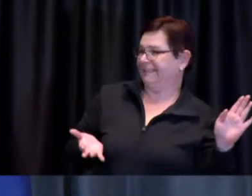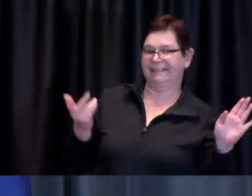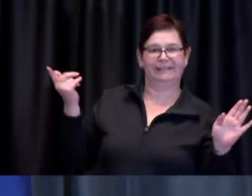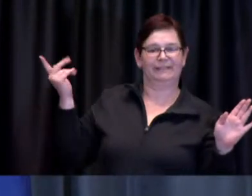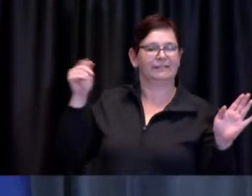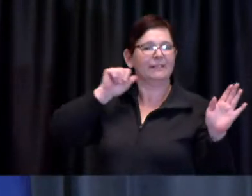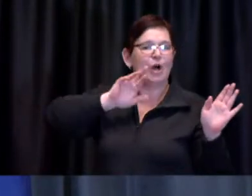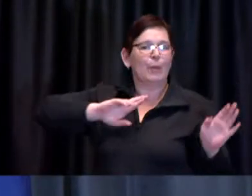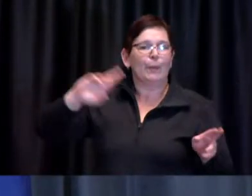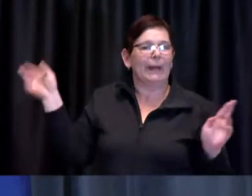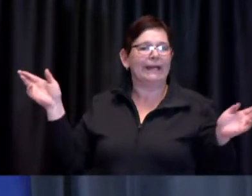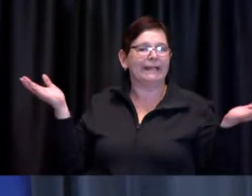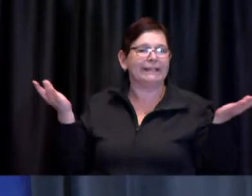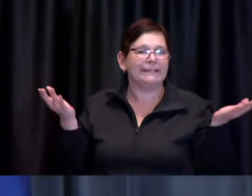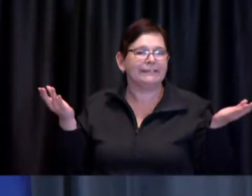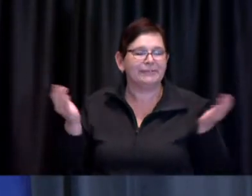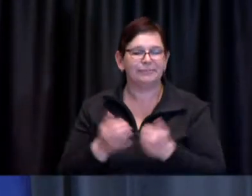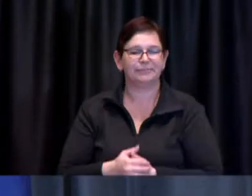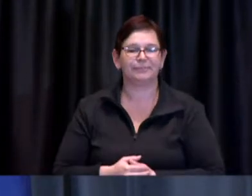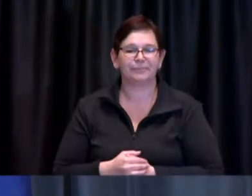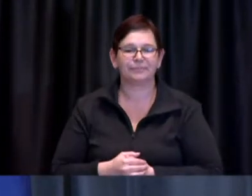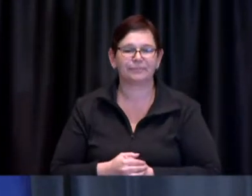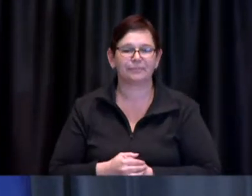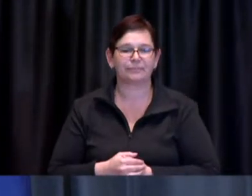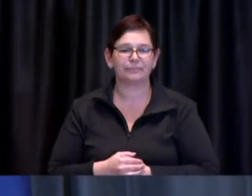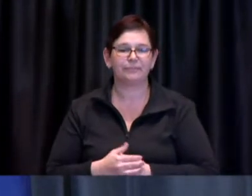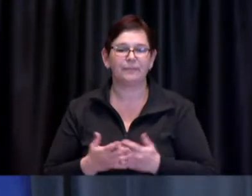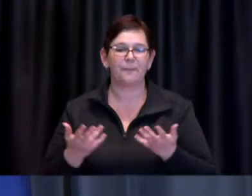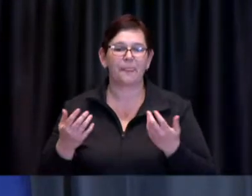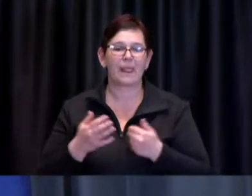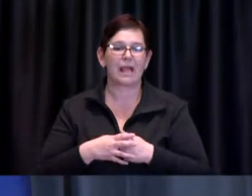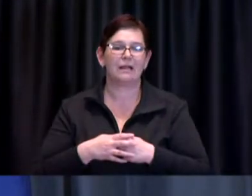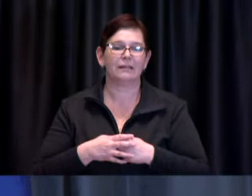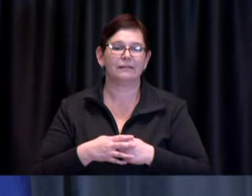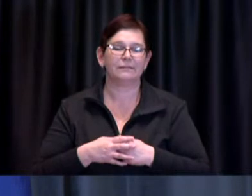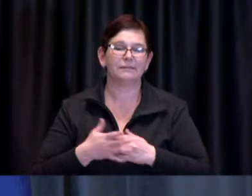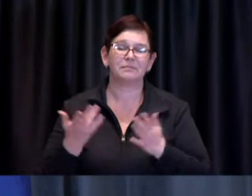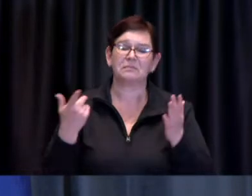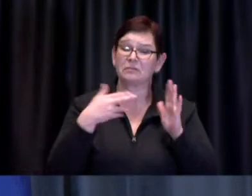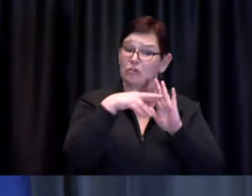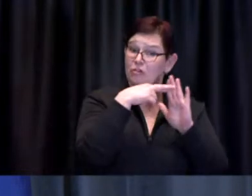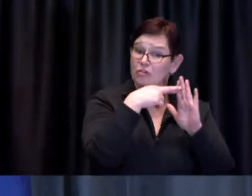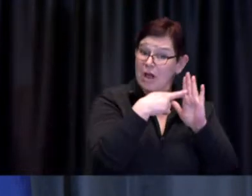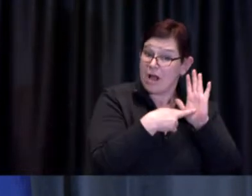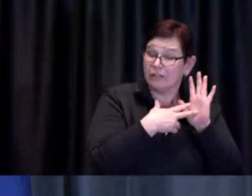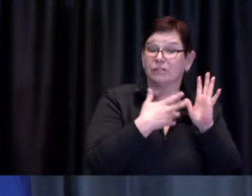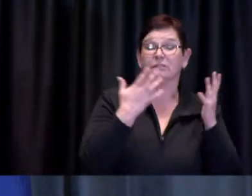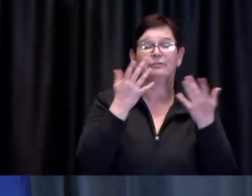not I shouldn't say regulations the um eligibility that the province has put in place for 18 plus